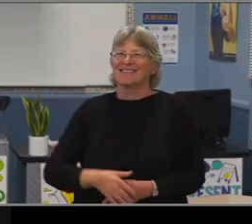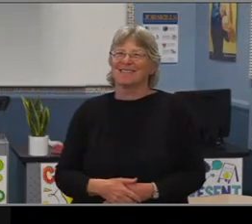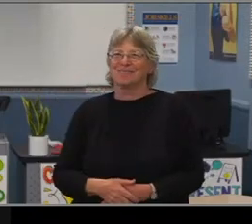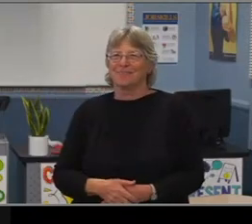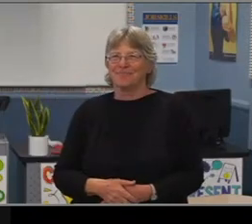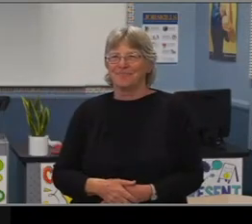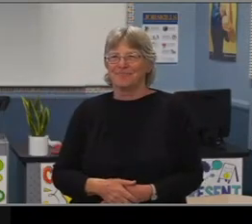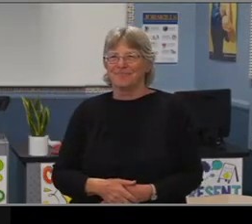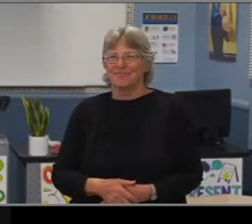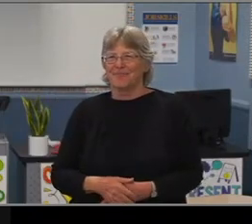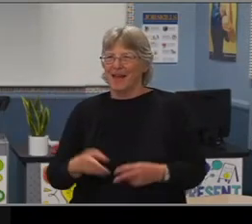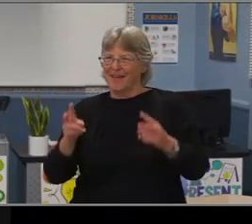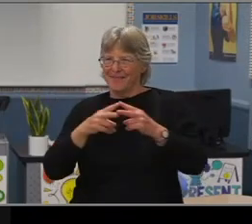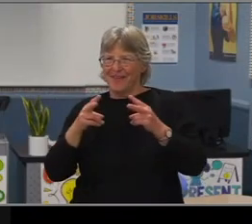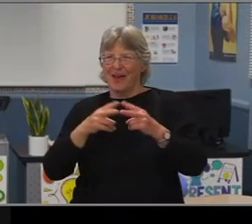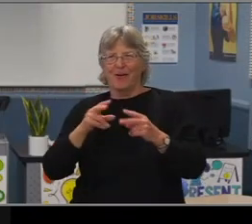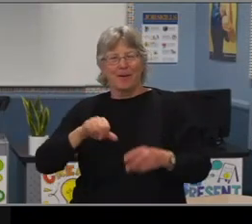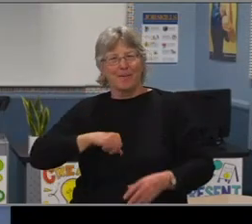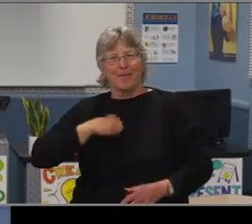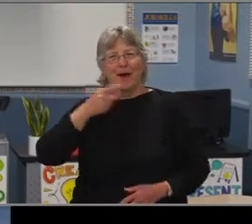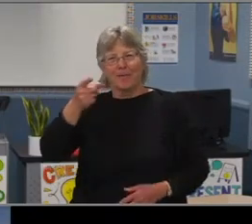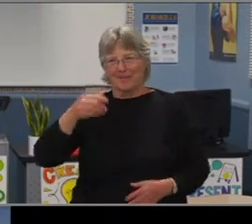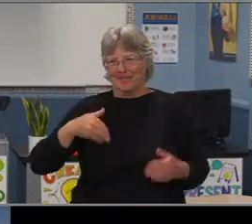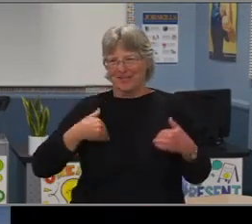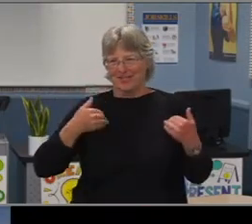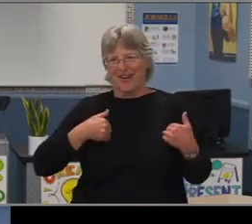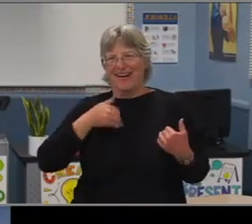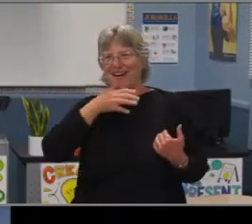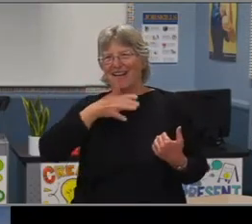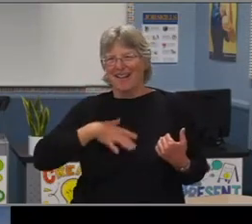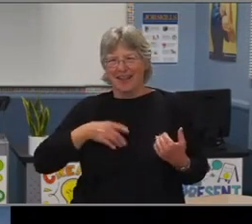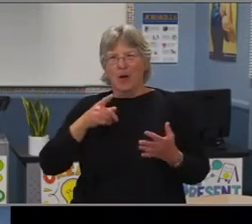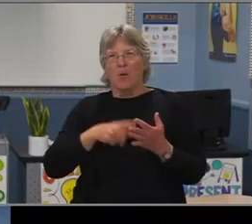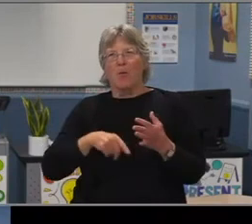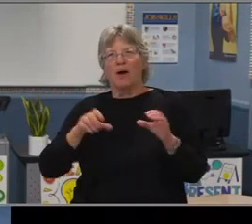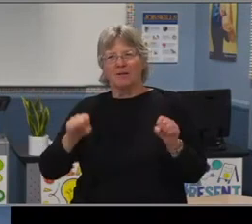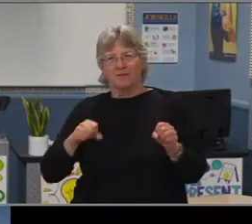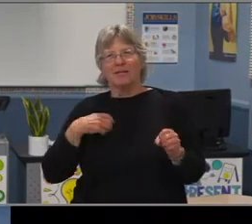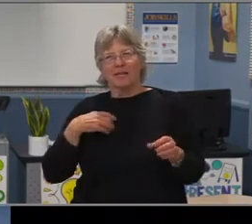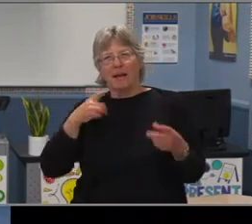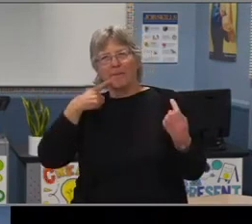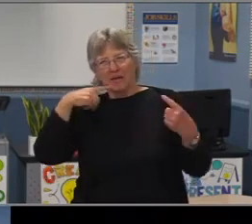I'm very proud of this young lady and what she's been able to accomplish.